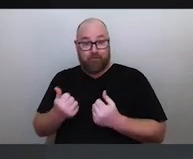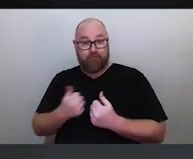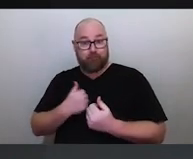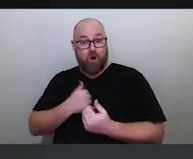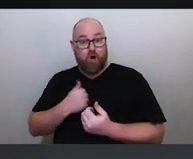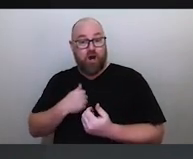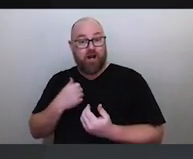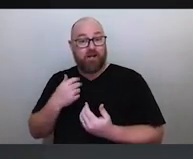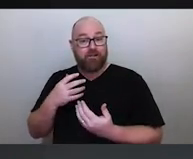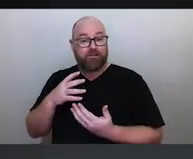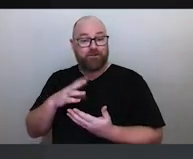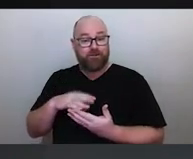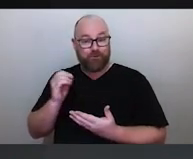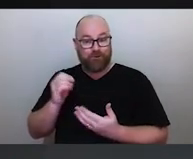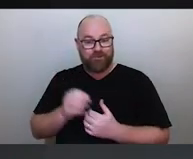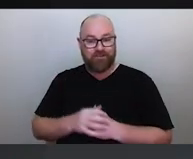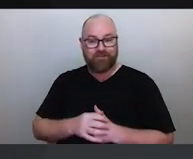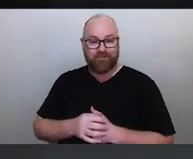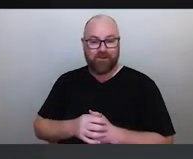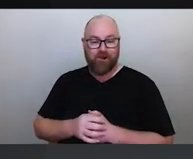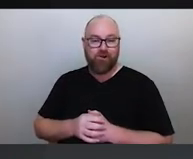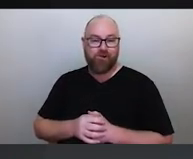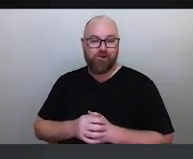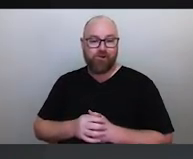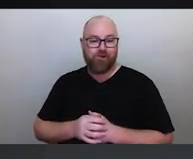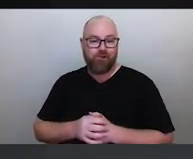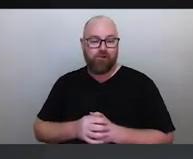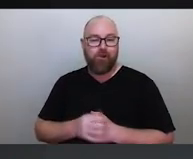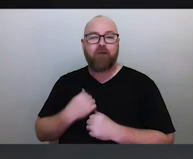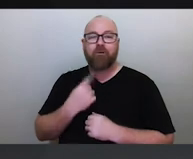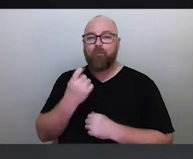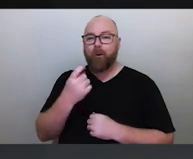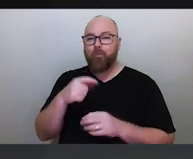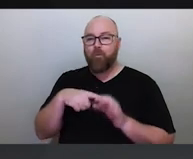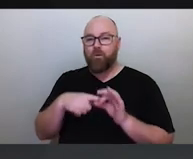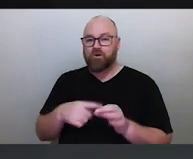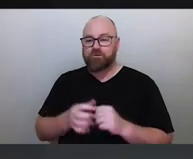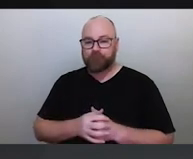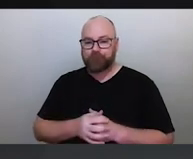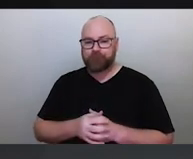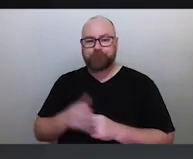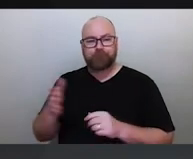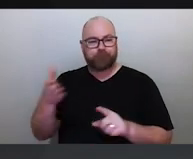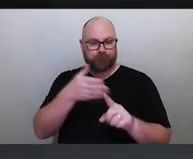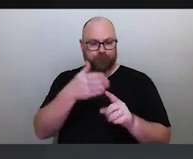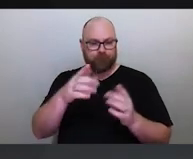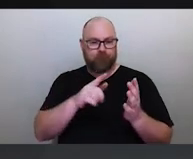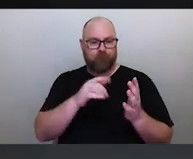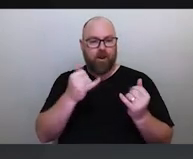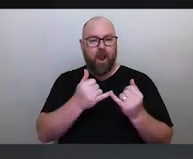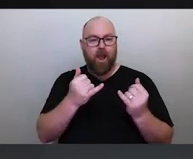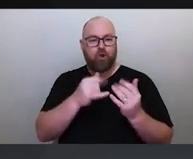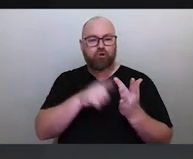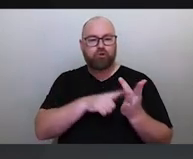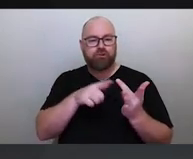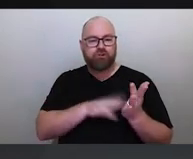I've got the microphone, that's ok. Maybe this is for Uncle Jimmy, I know Duane touched upon it in the lecture, but